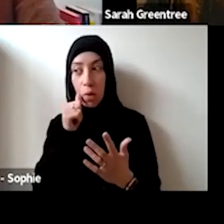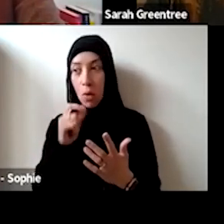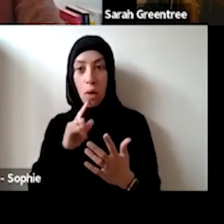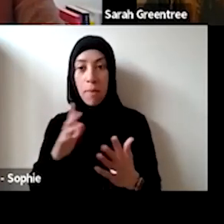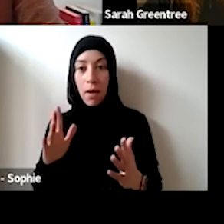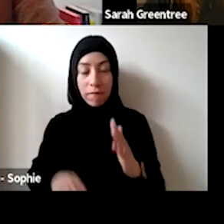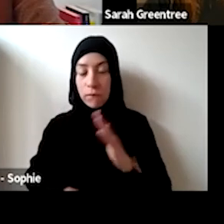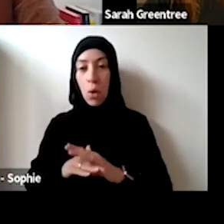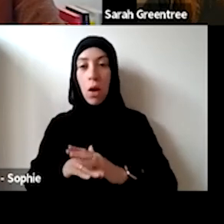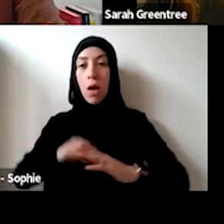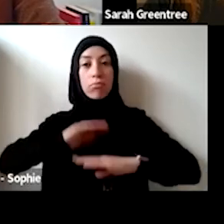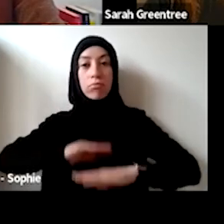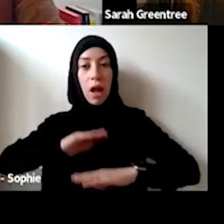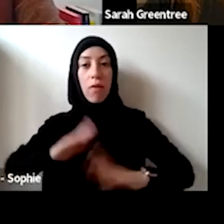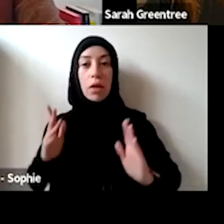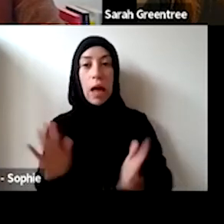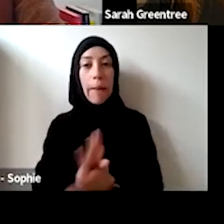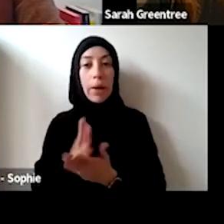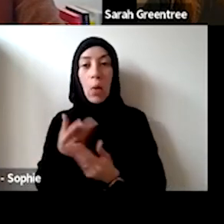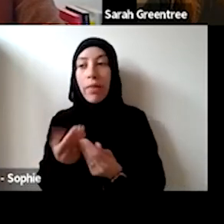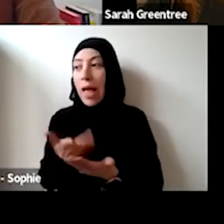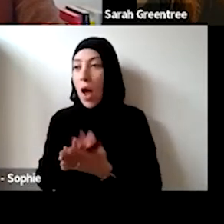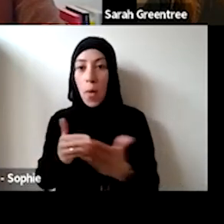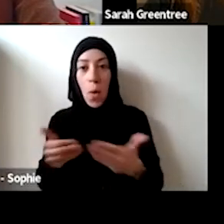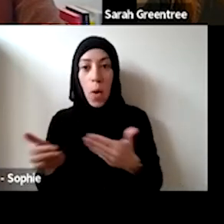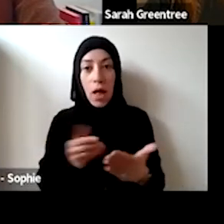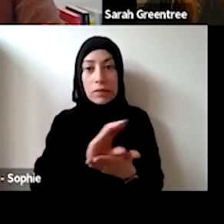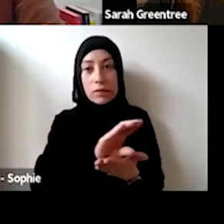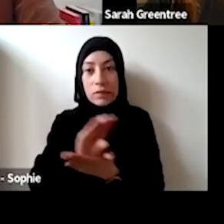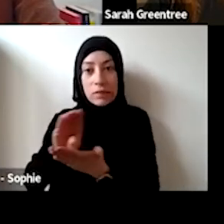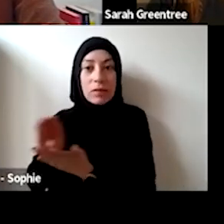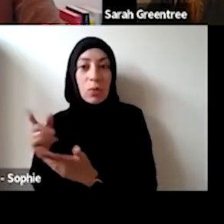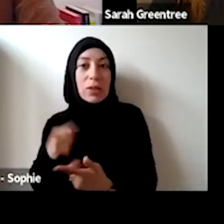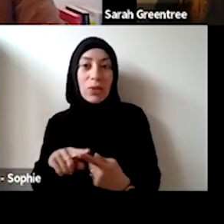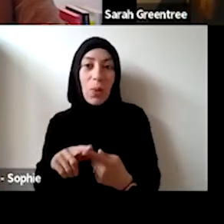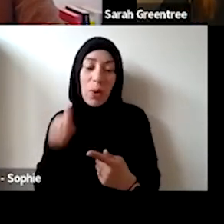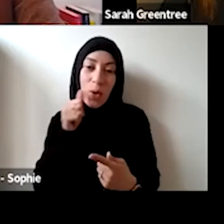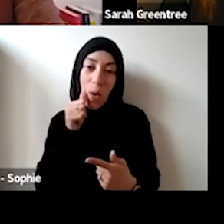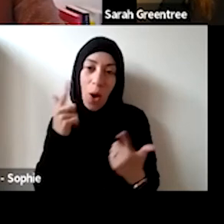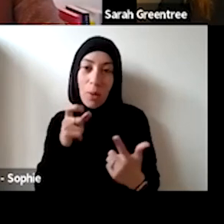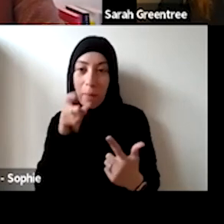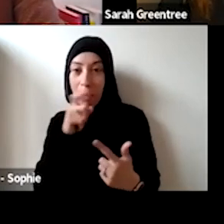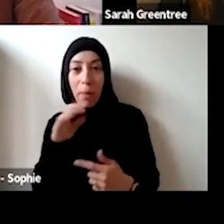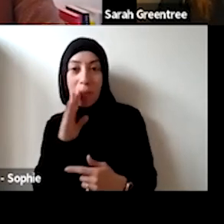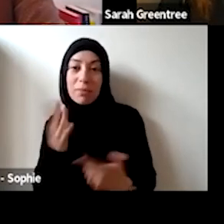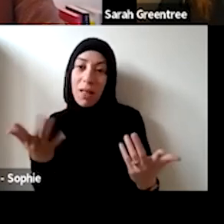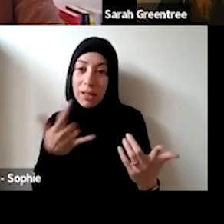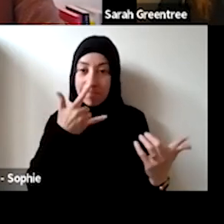how we've sort of supporting the ecology of practice across the country and that's just by virtue of of the fact that. are completely satisfied with how we